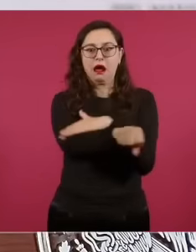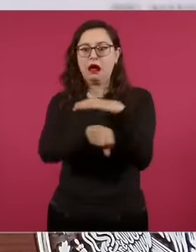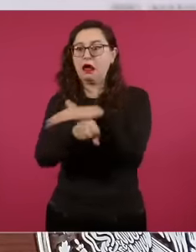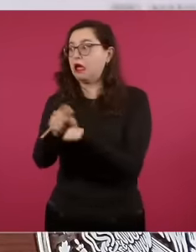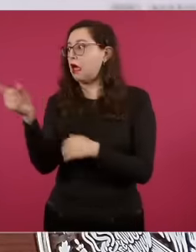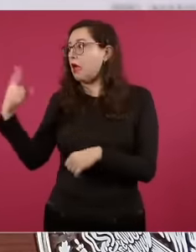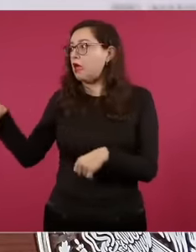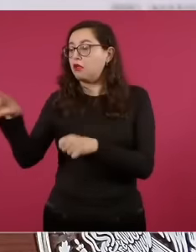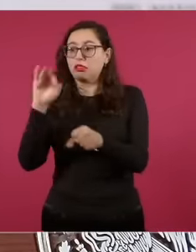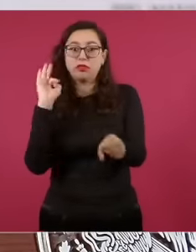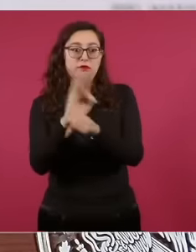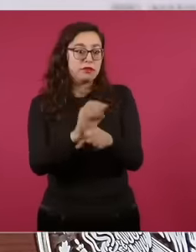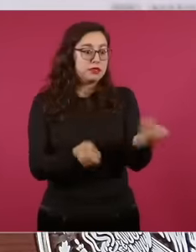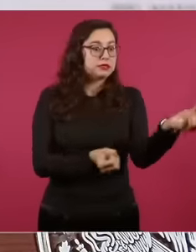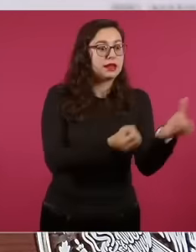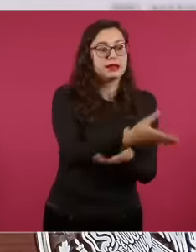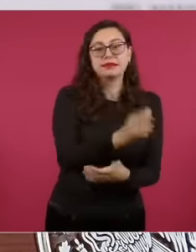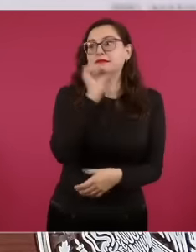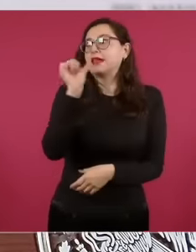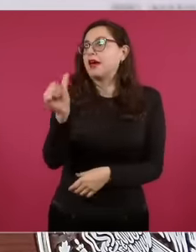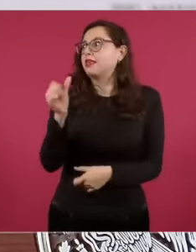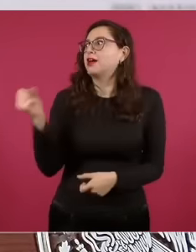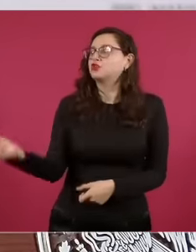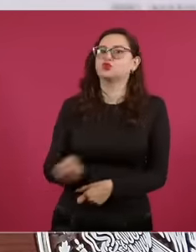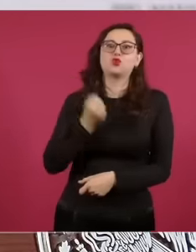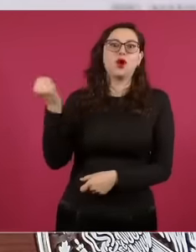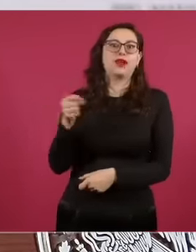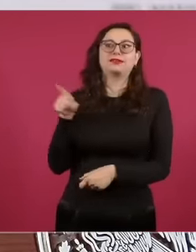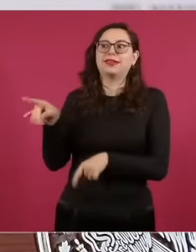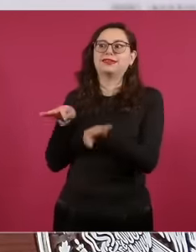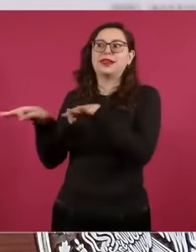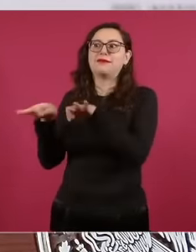organized crime criminals